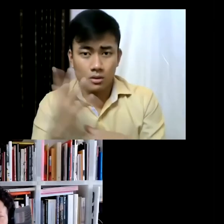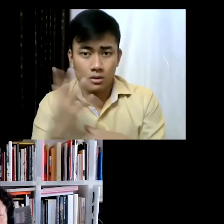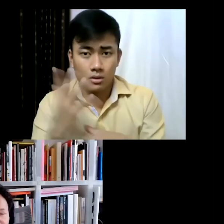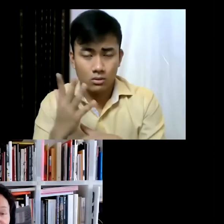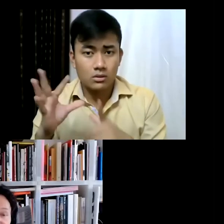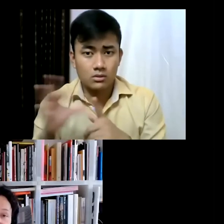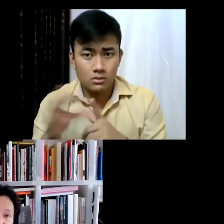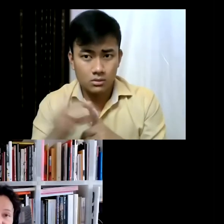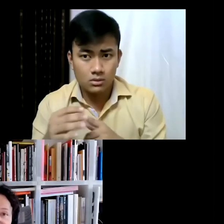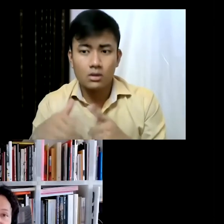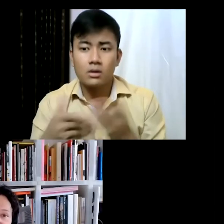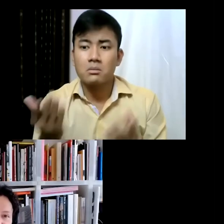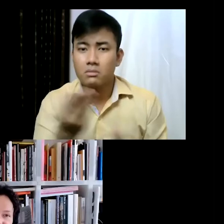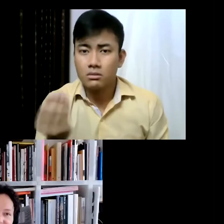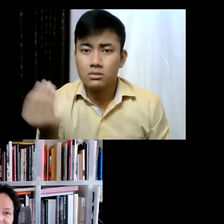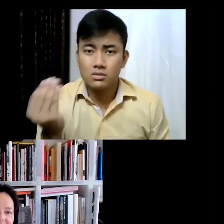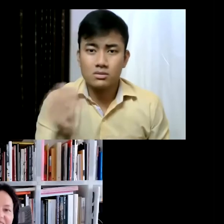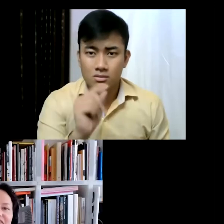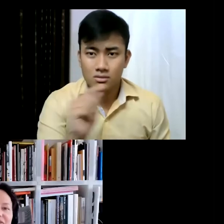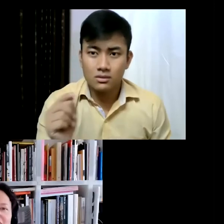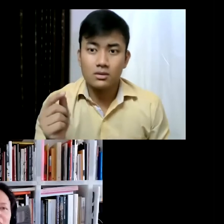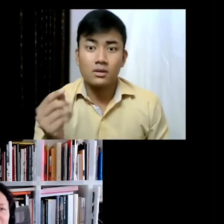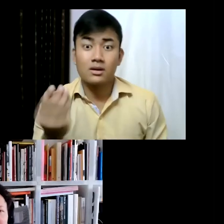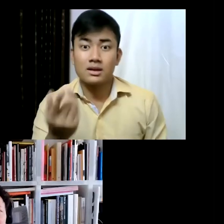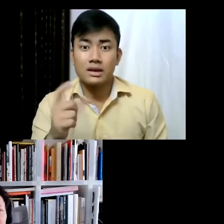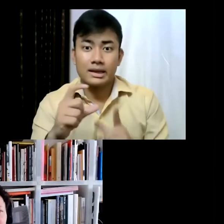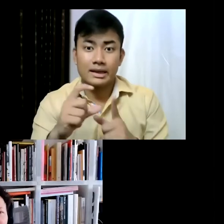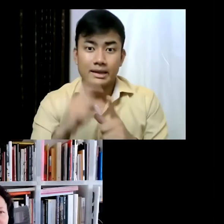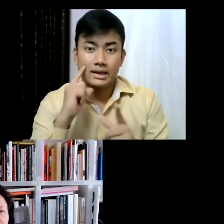some of these institutions are dinosaurs and they're never going to be able to